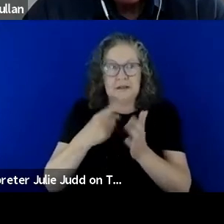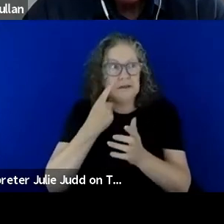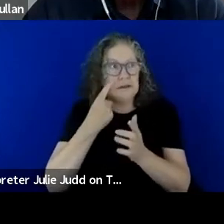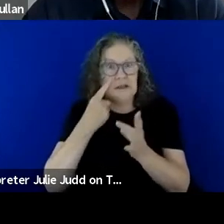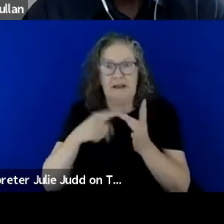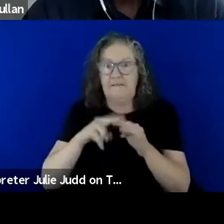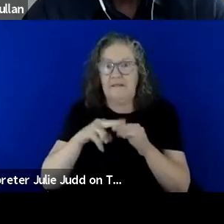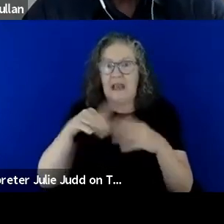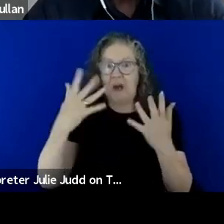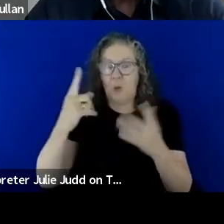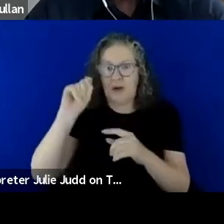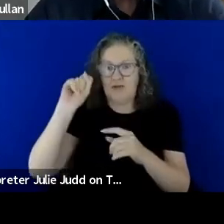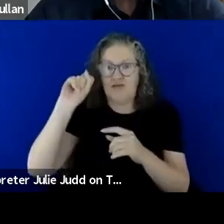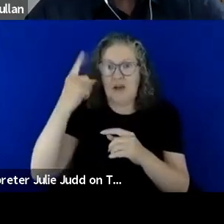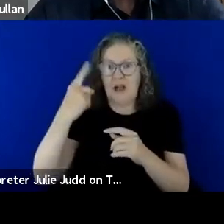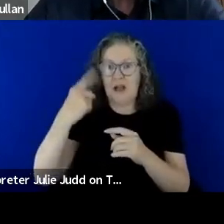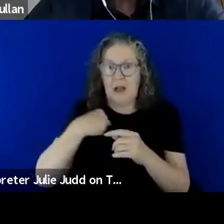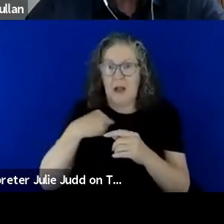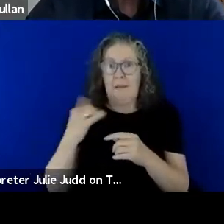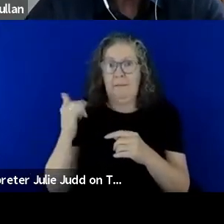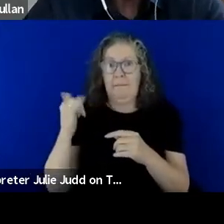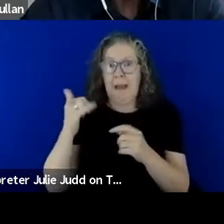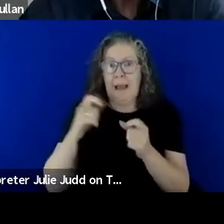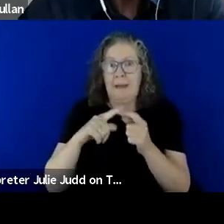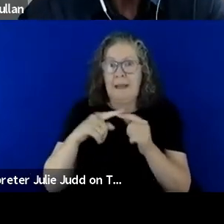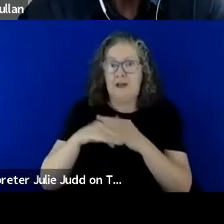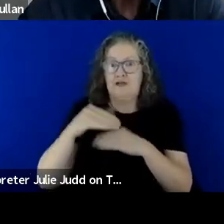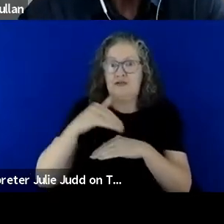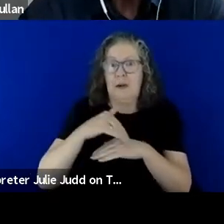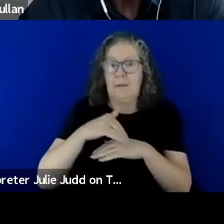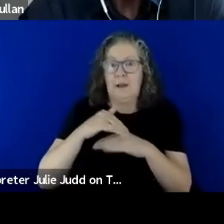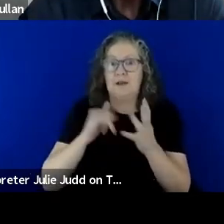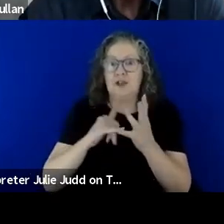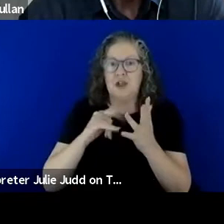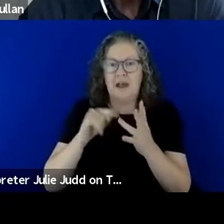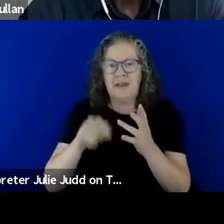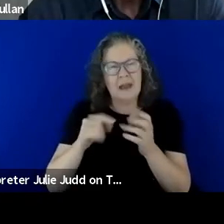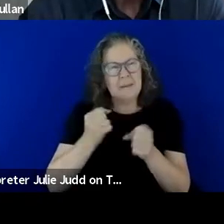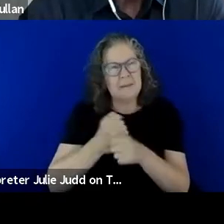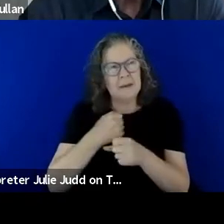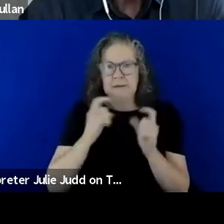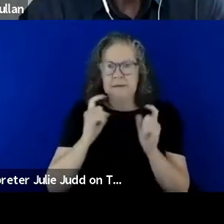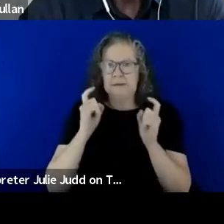of realized that or may be in trouble, so that caused some anxiety and some fear as well but